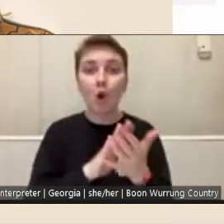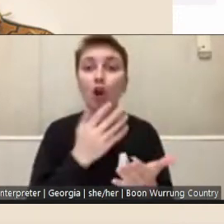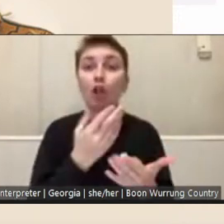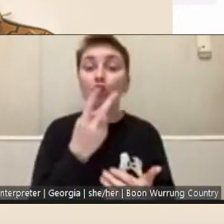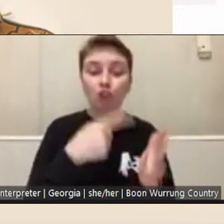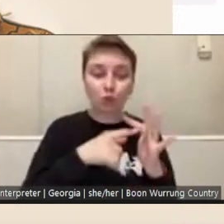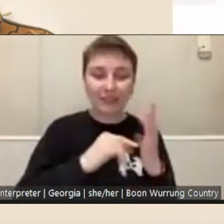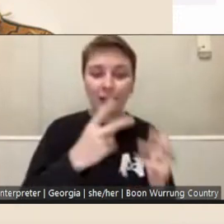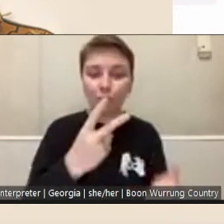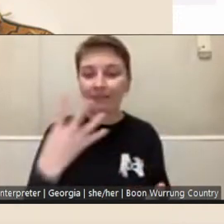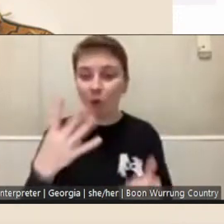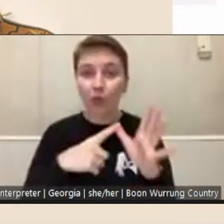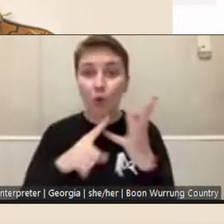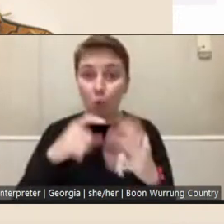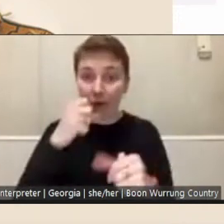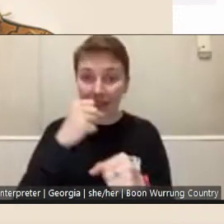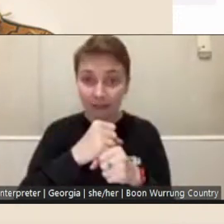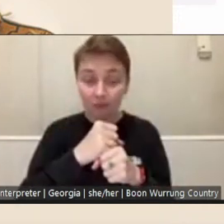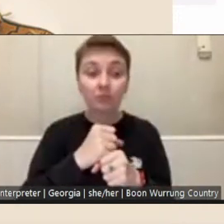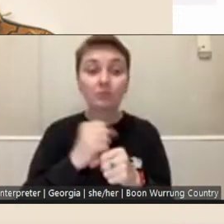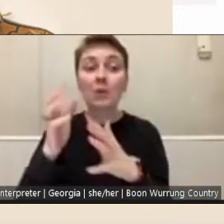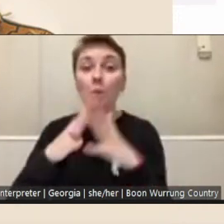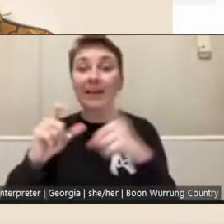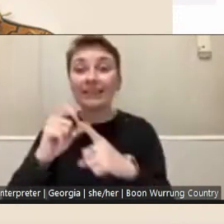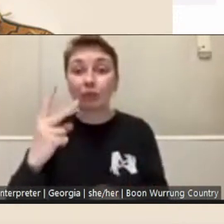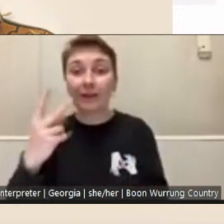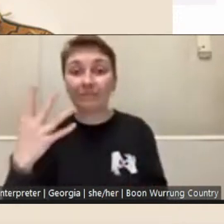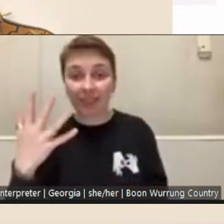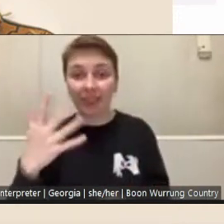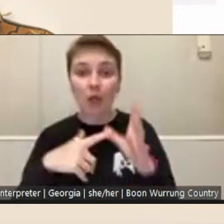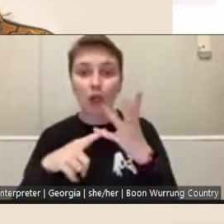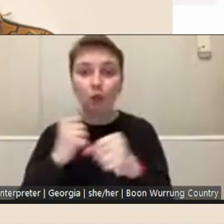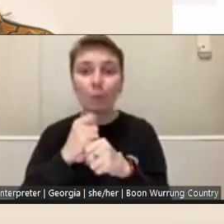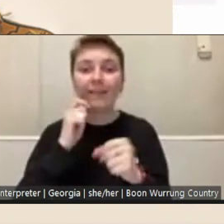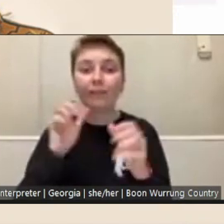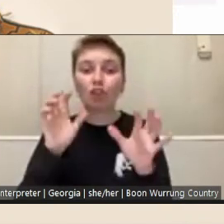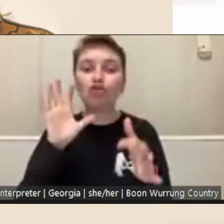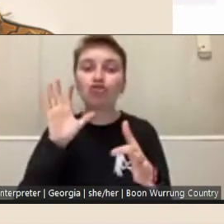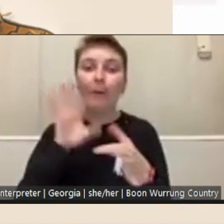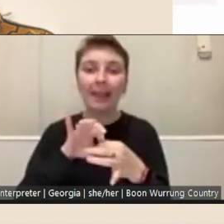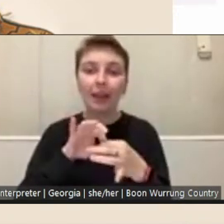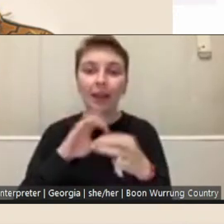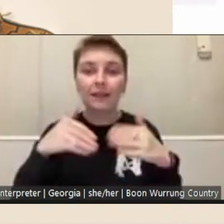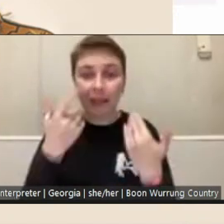On Wednesday 25th, we'll have a drop-in day. You can book in a private session with our